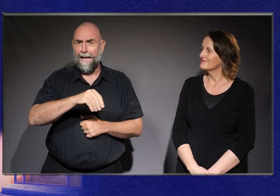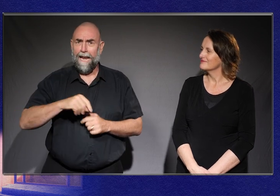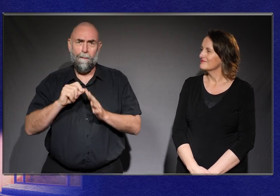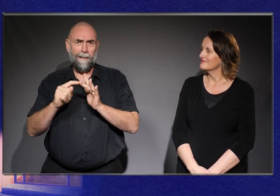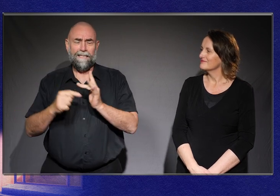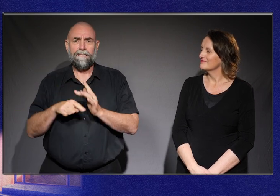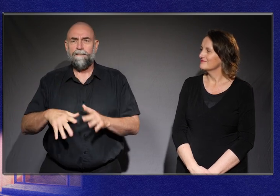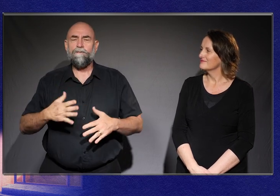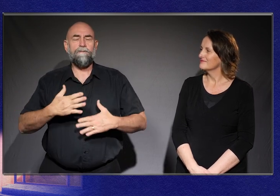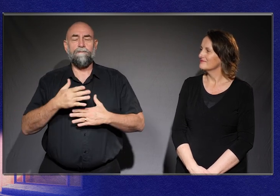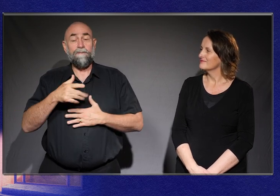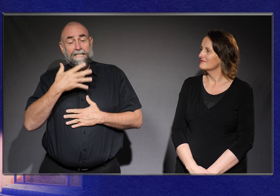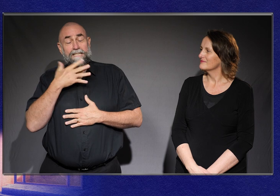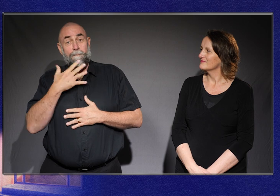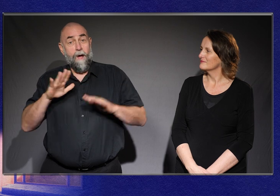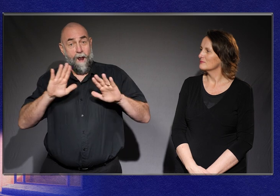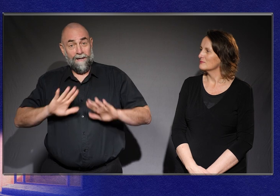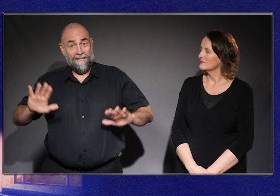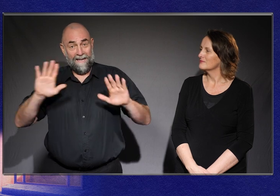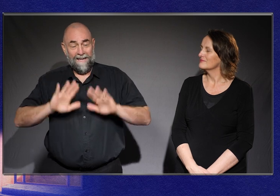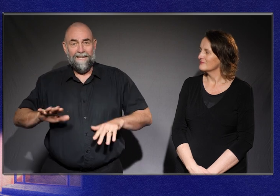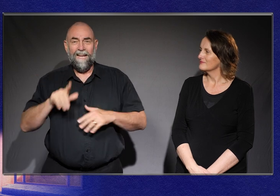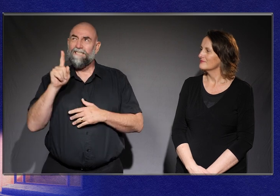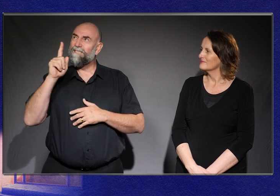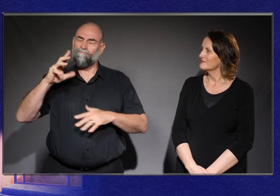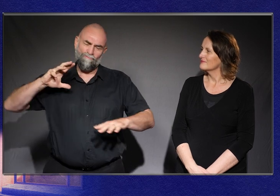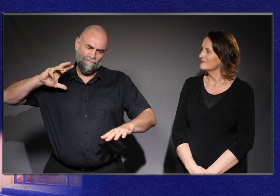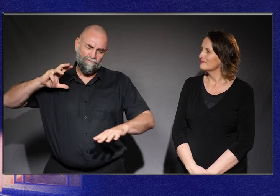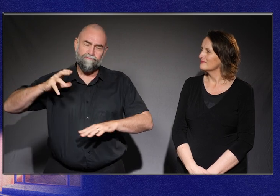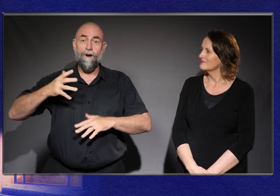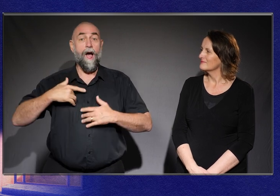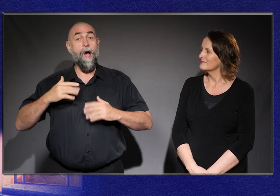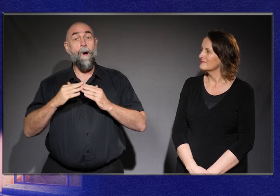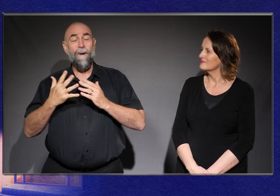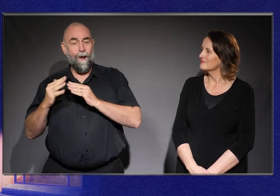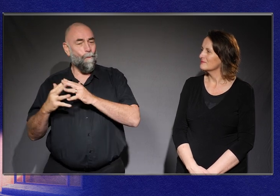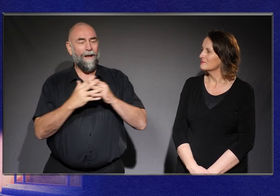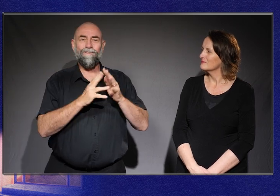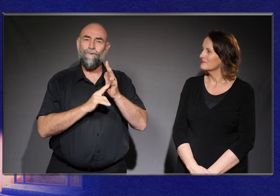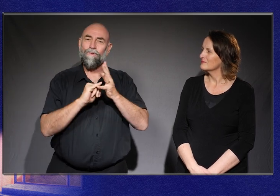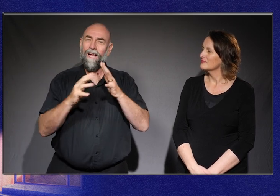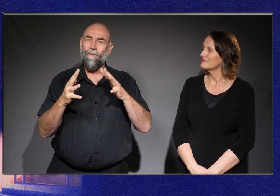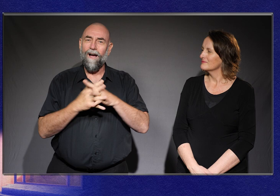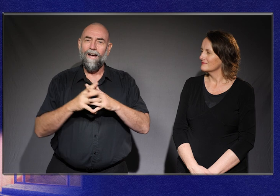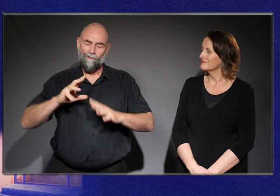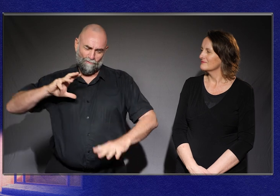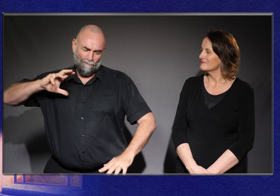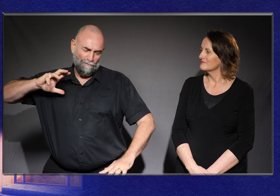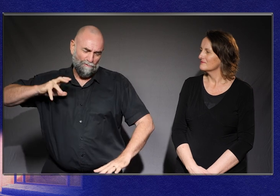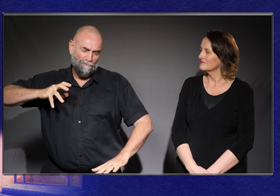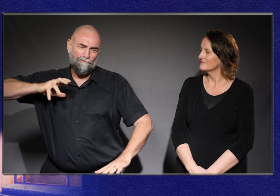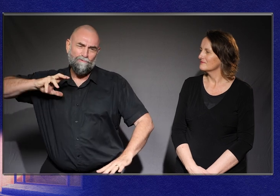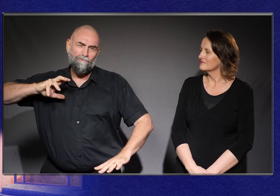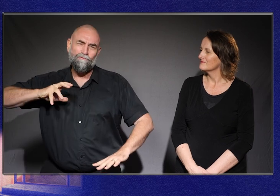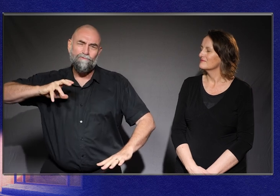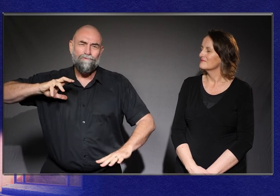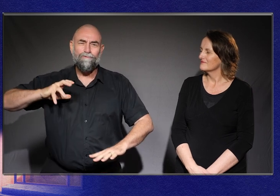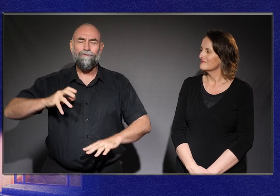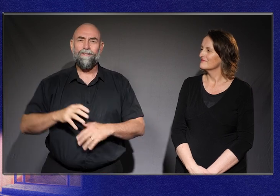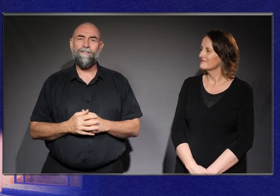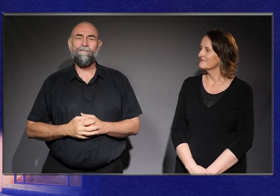It was the summer holidays, and that dry heat of western NSW was baked into the ground.